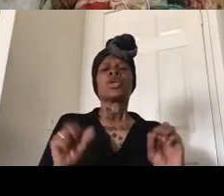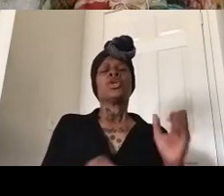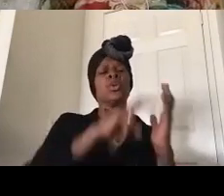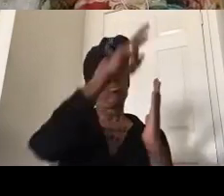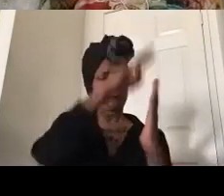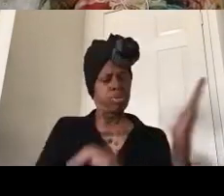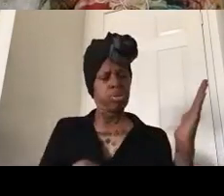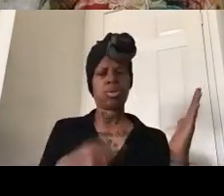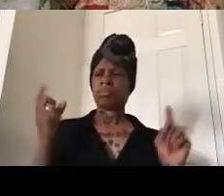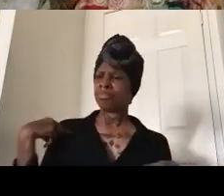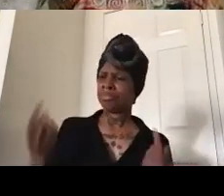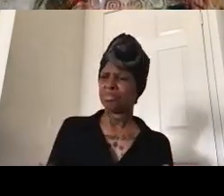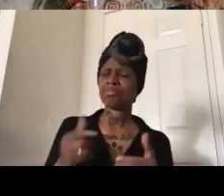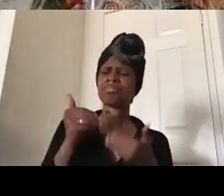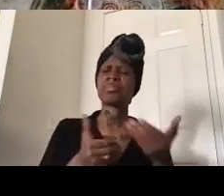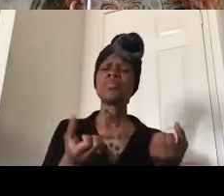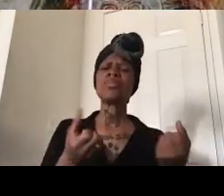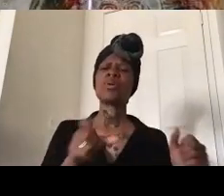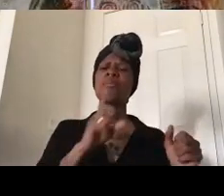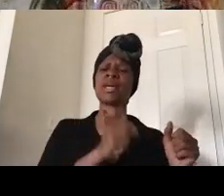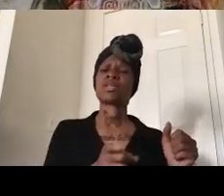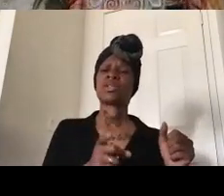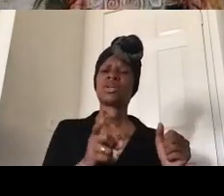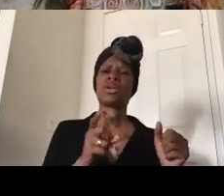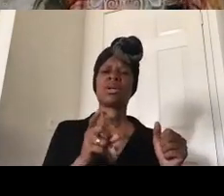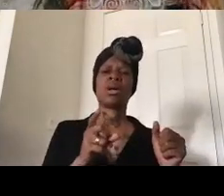trying to make sure that in the midst of this pandemic